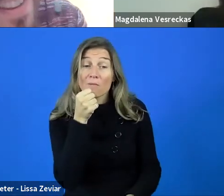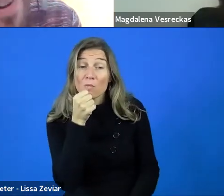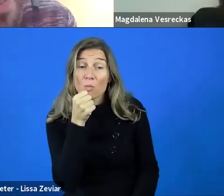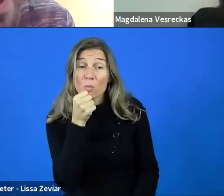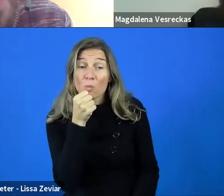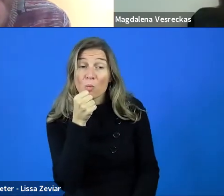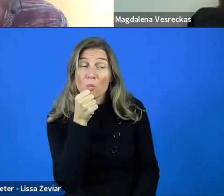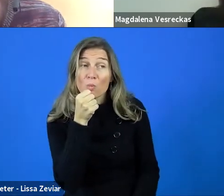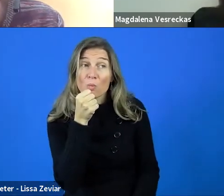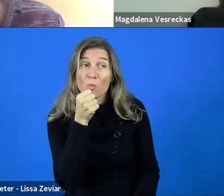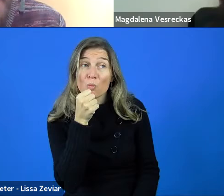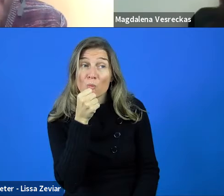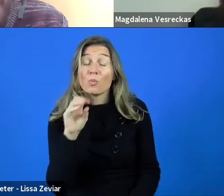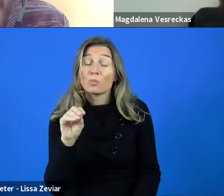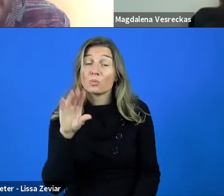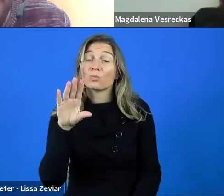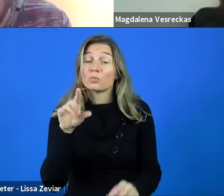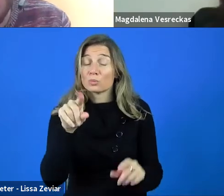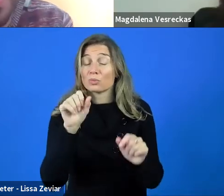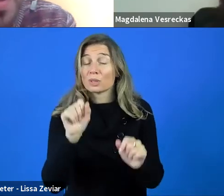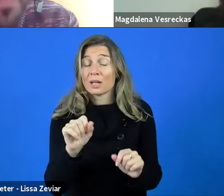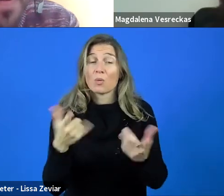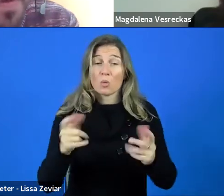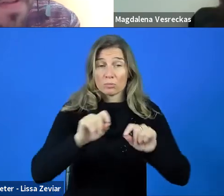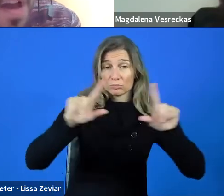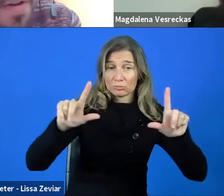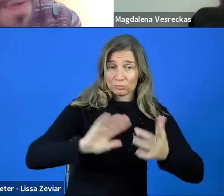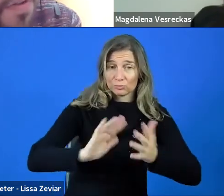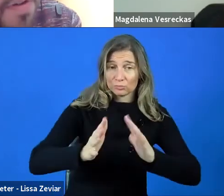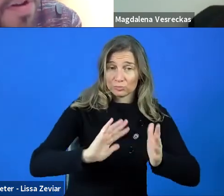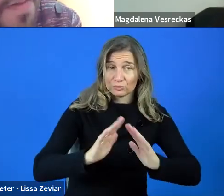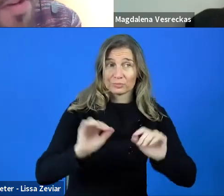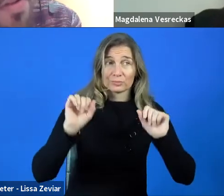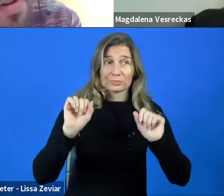You can use the raise hand function if you would like to speak,